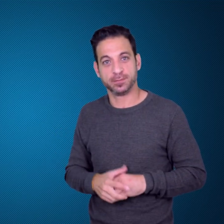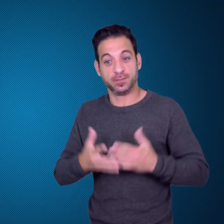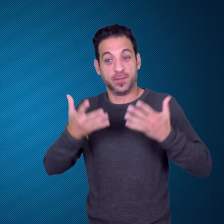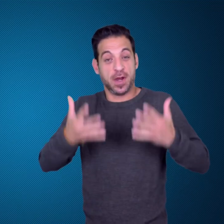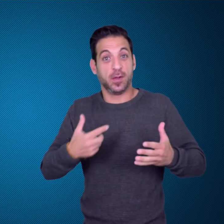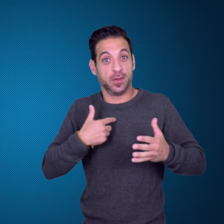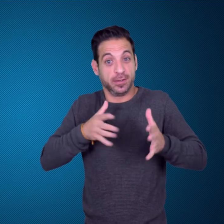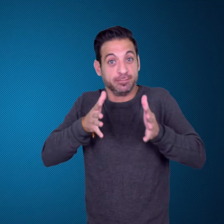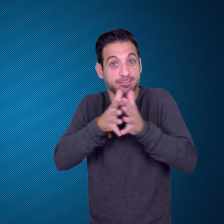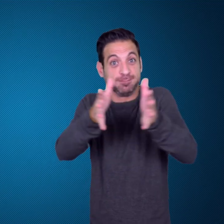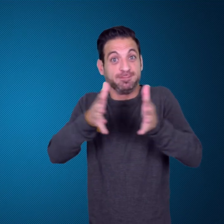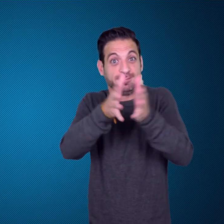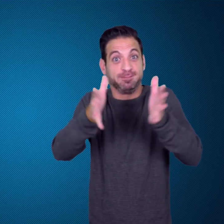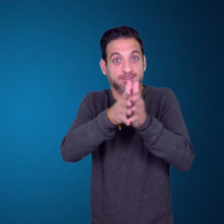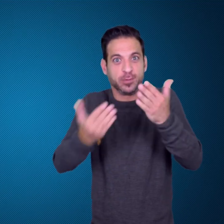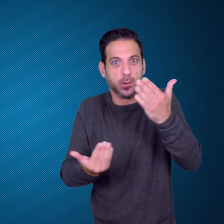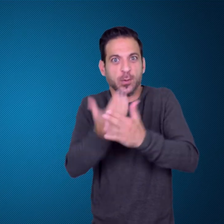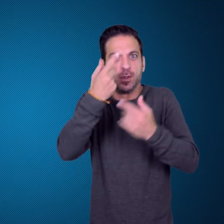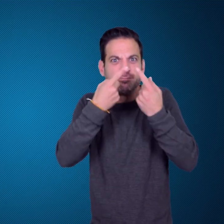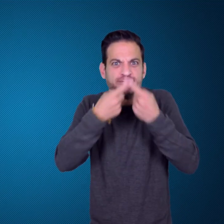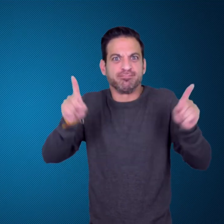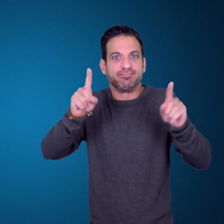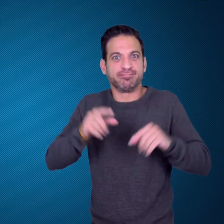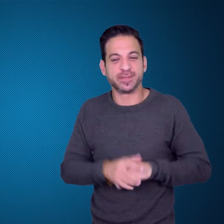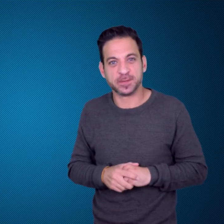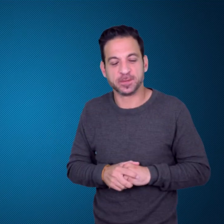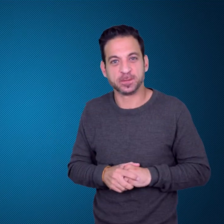Next Story!